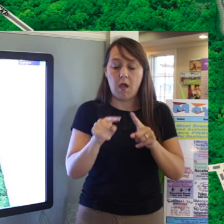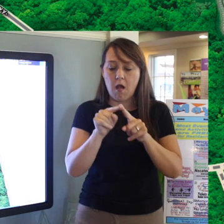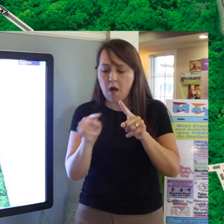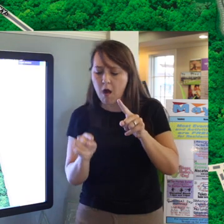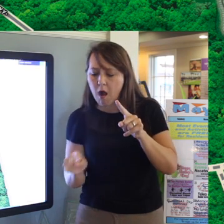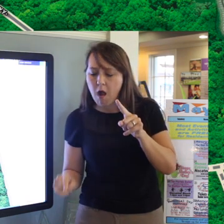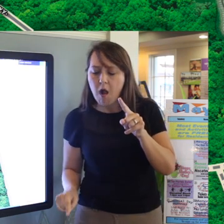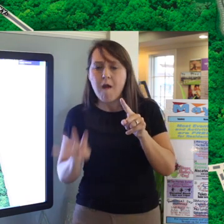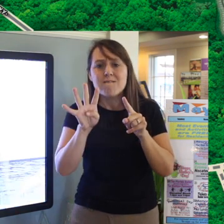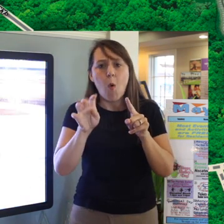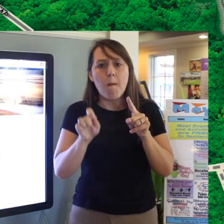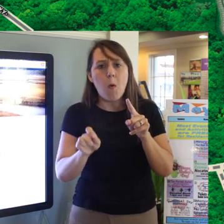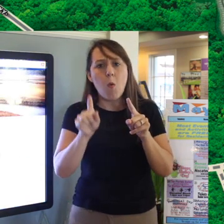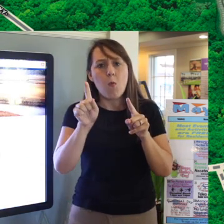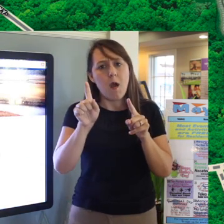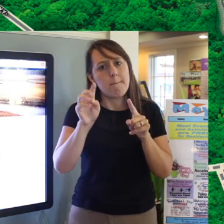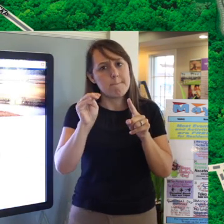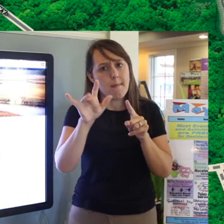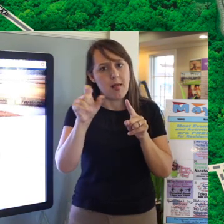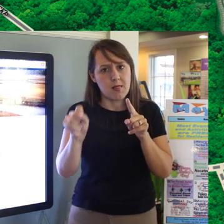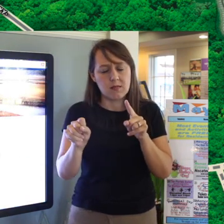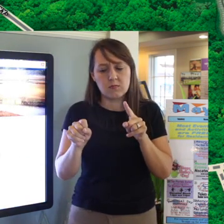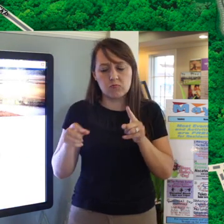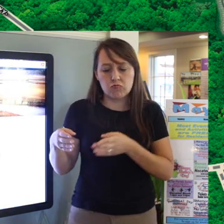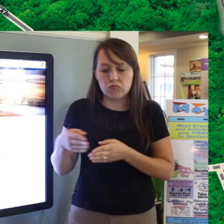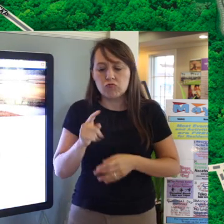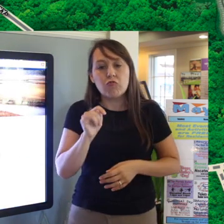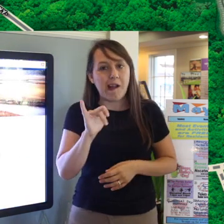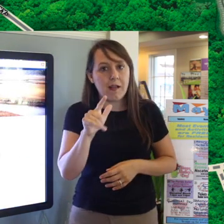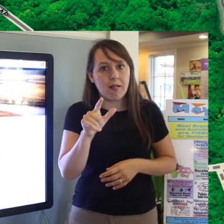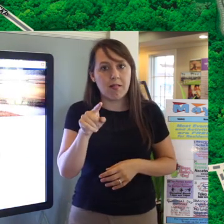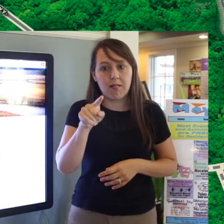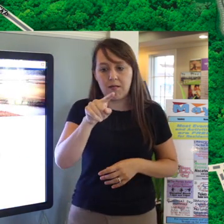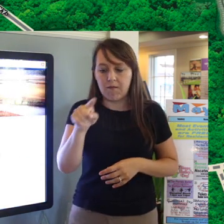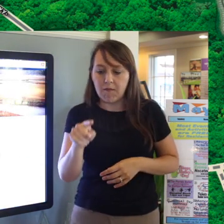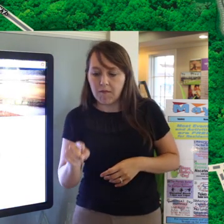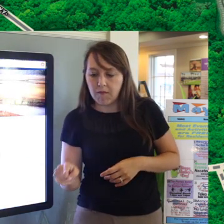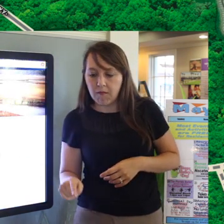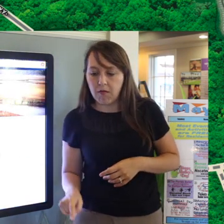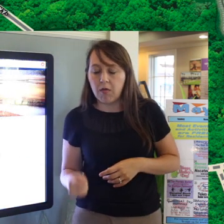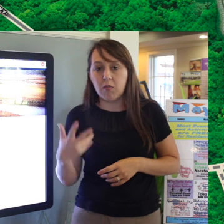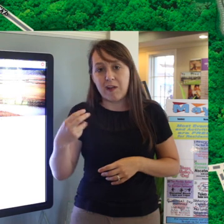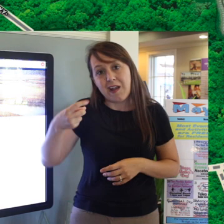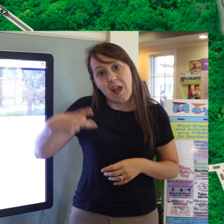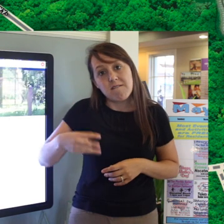Three and a half of the miles are along the Intracoastal Waterway.